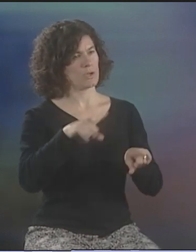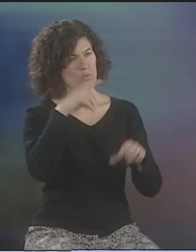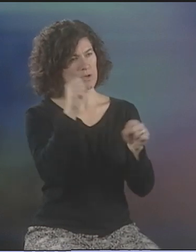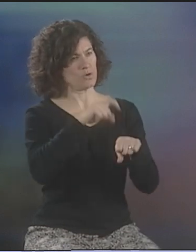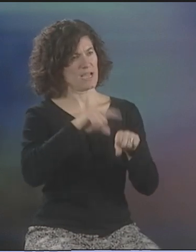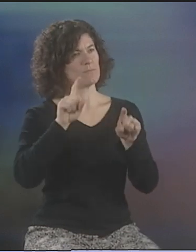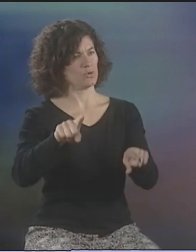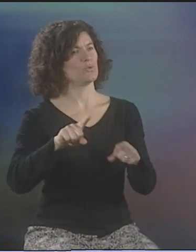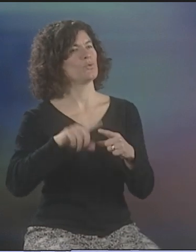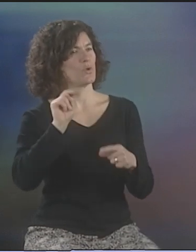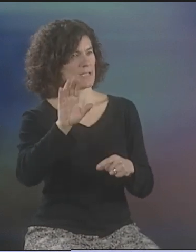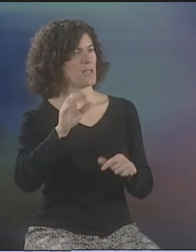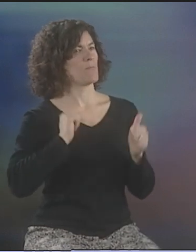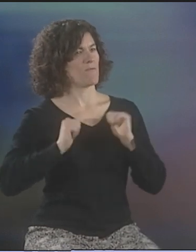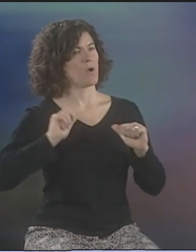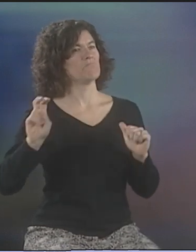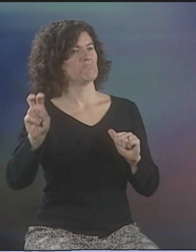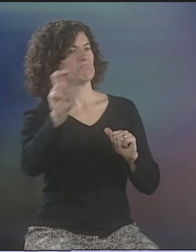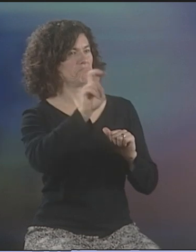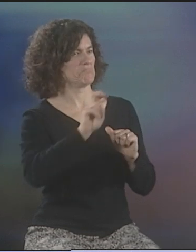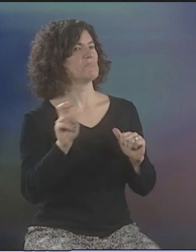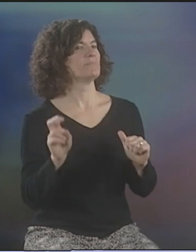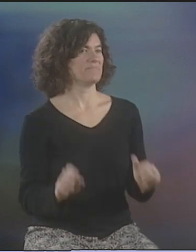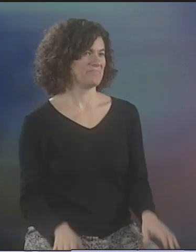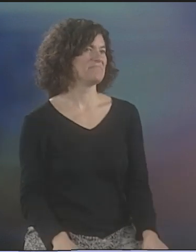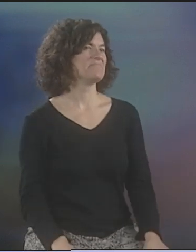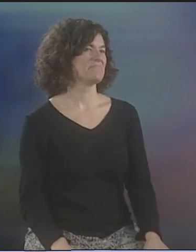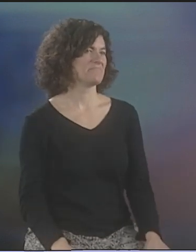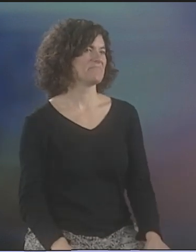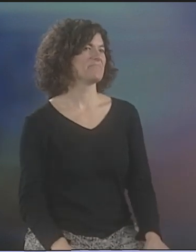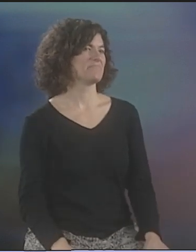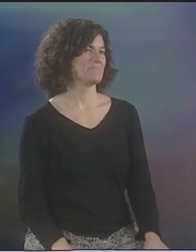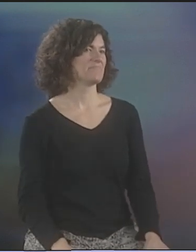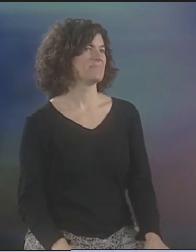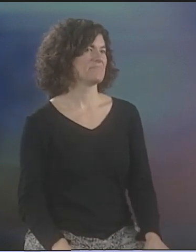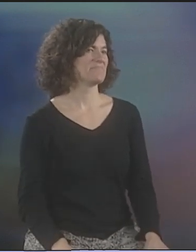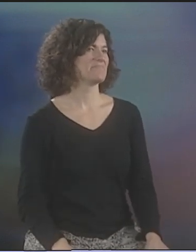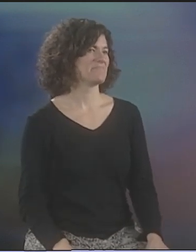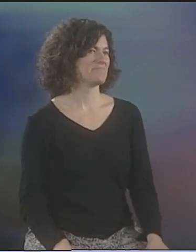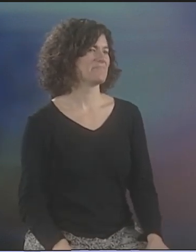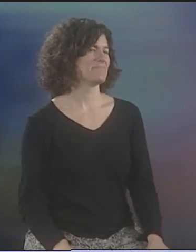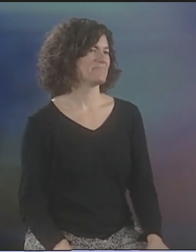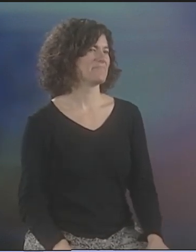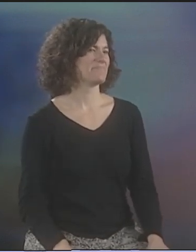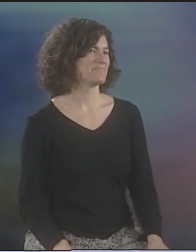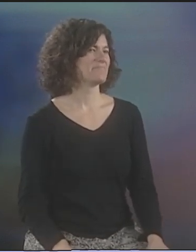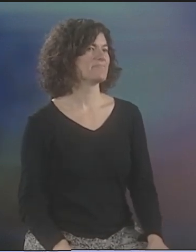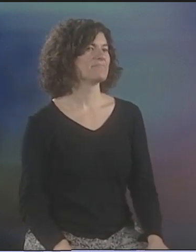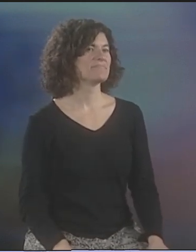AND SHE INVITED DEBBIE AND ME TO COME DOWN TO NORTH CAROLINA TWICE